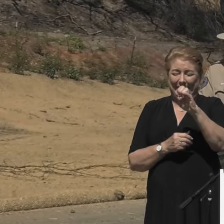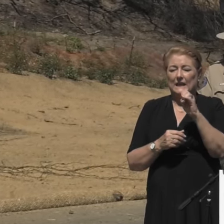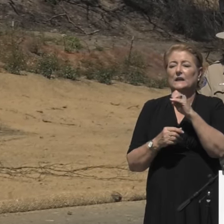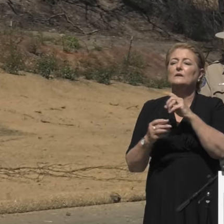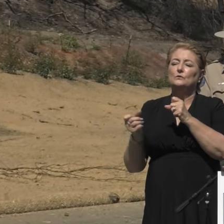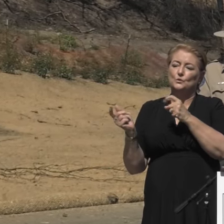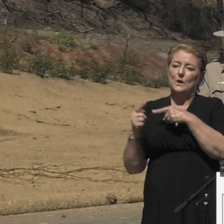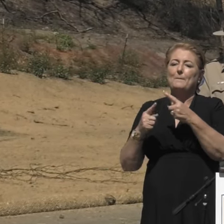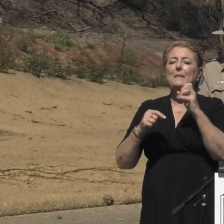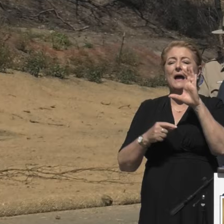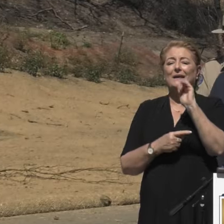Mark.